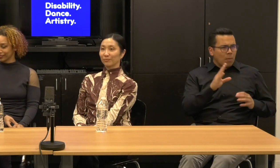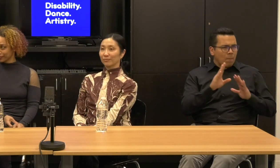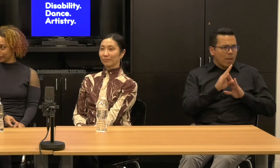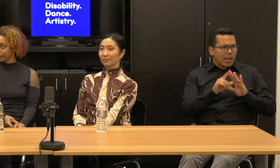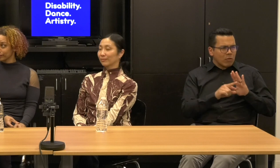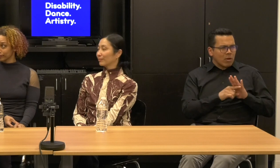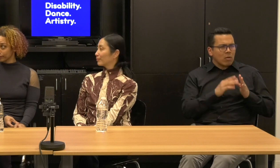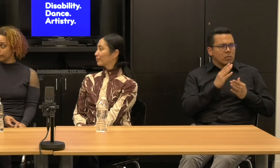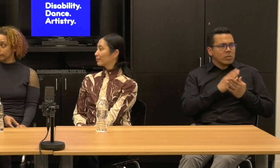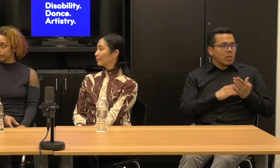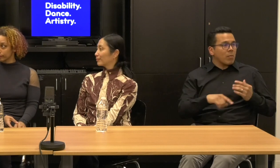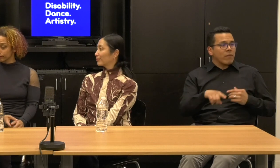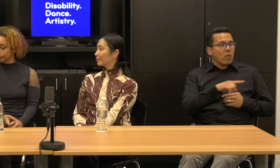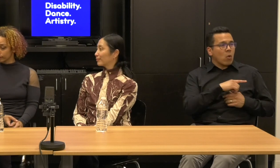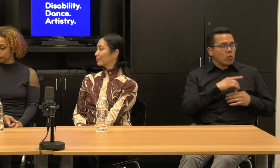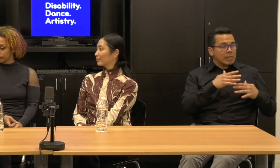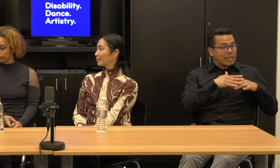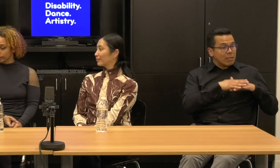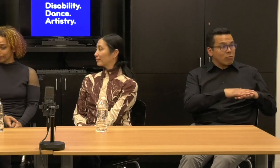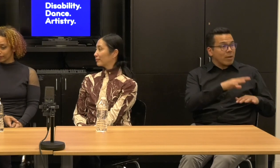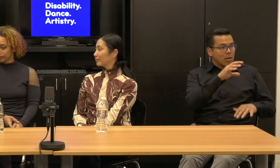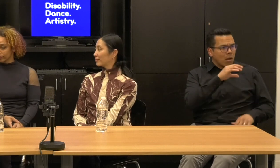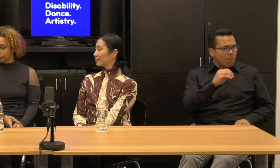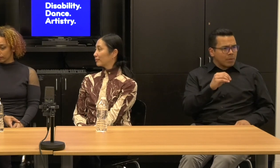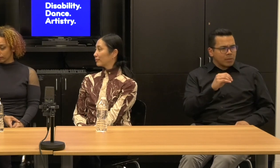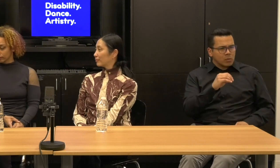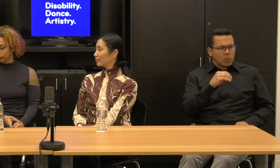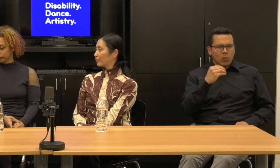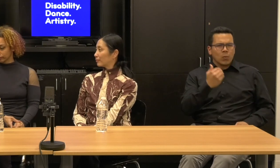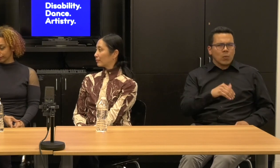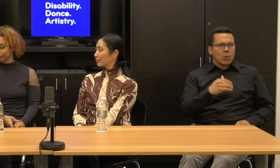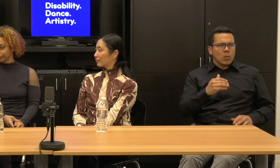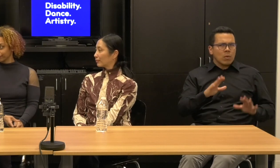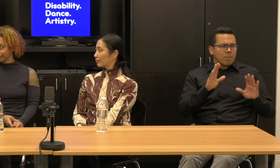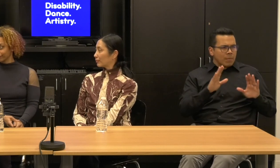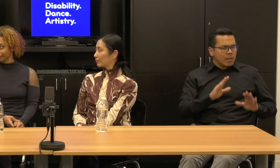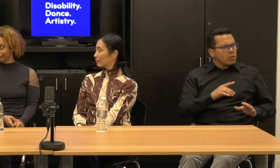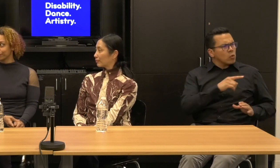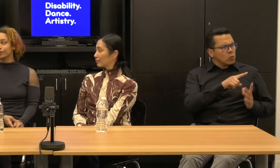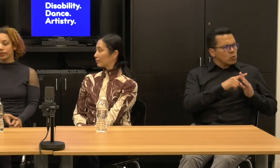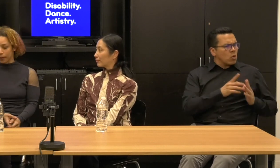disability and integrated dance companies, and you started your career with them and